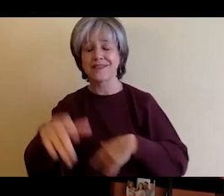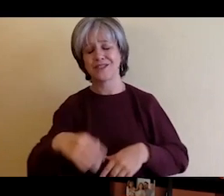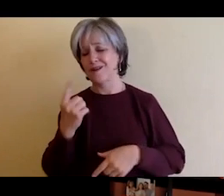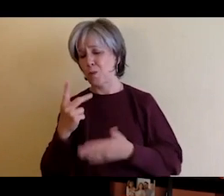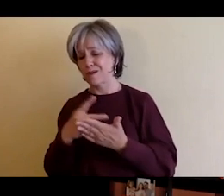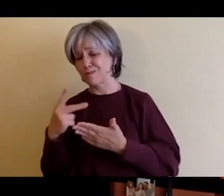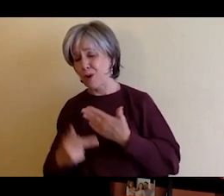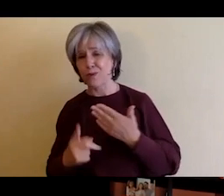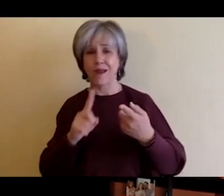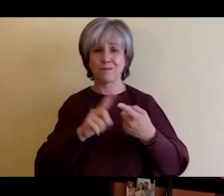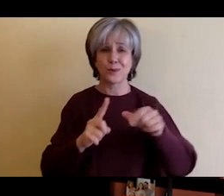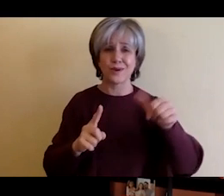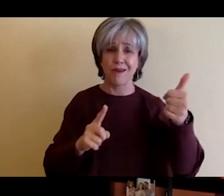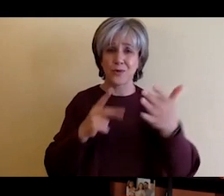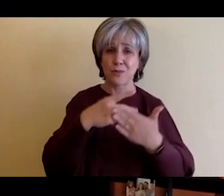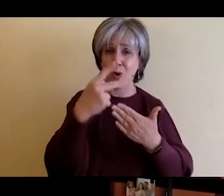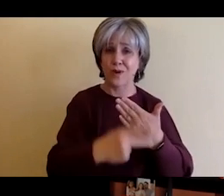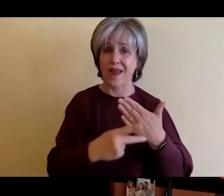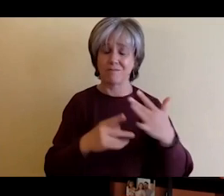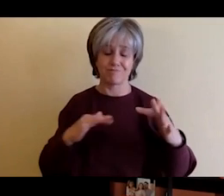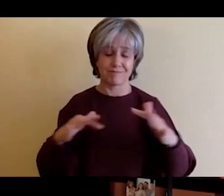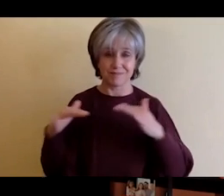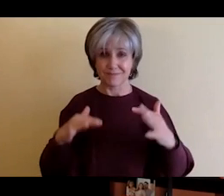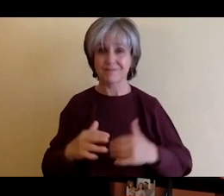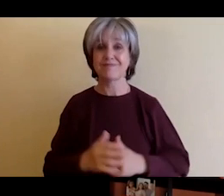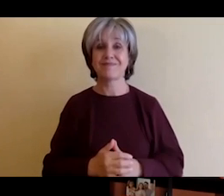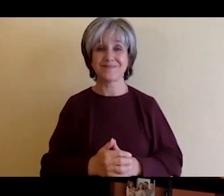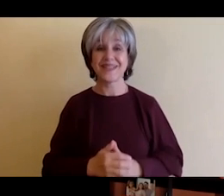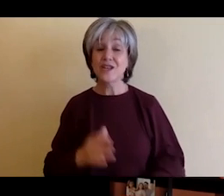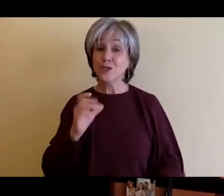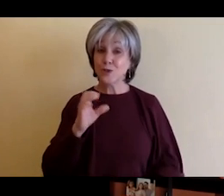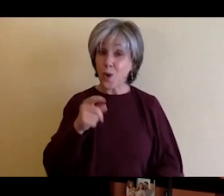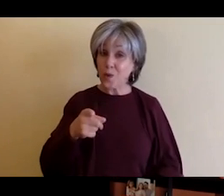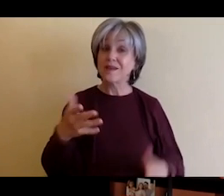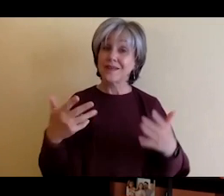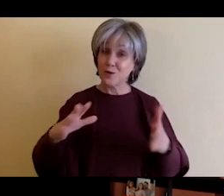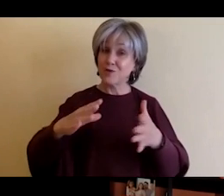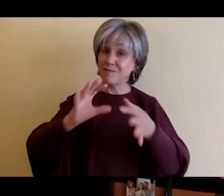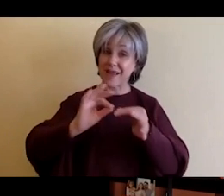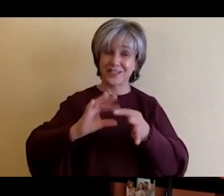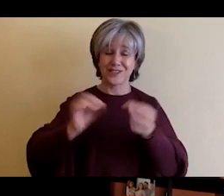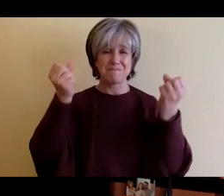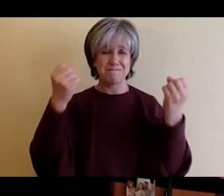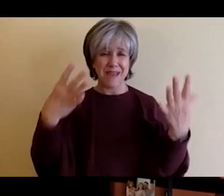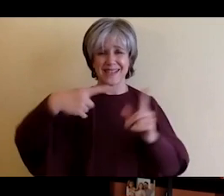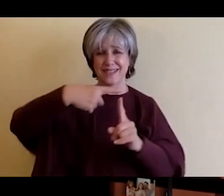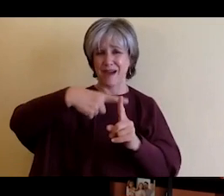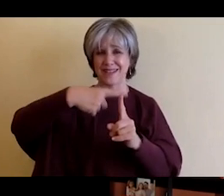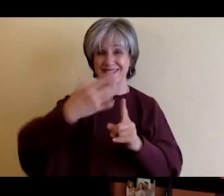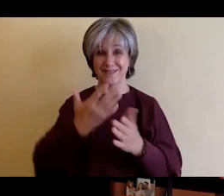Needless to say you've highlighted all good things so thank you very much for that. Dr. Figueroa, it has been a pleasure so